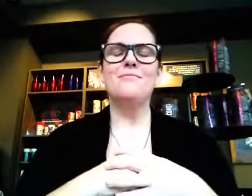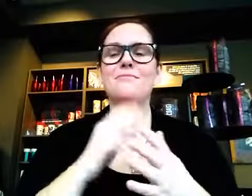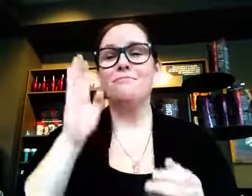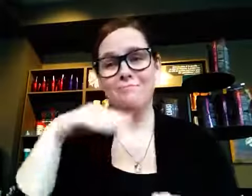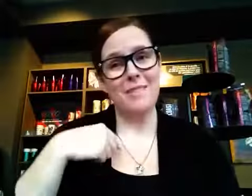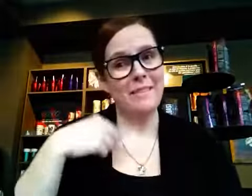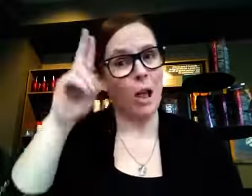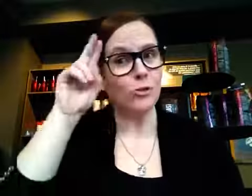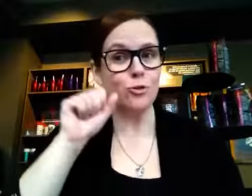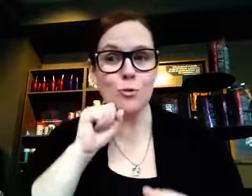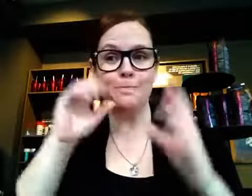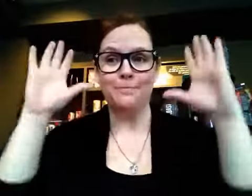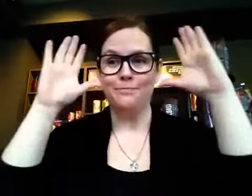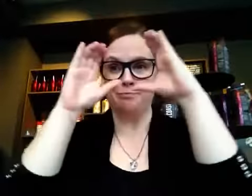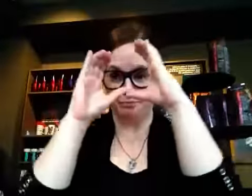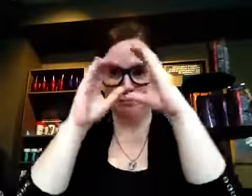You may know that I have Usher Syndrome, and reduced vision.